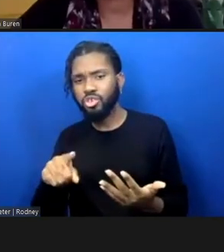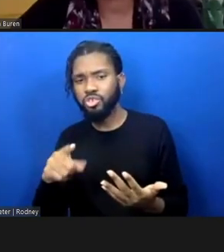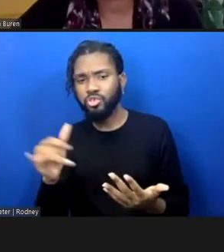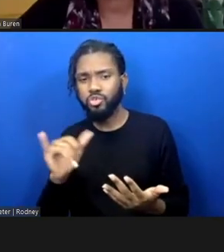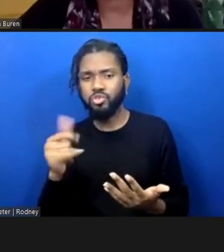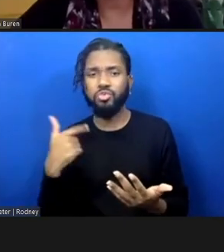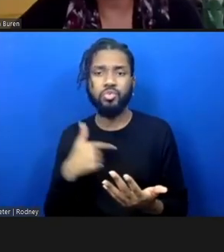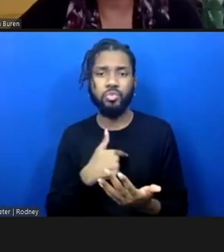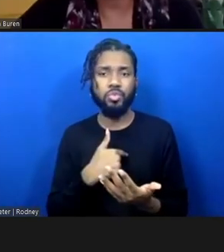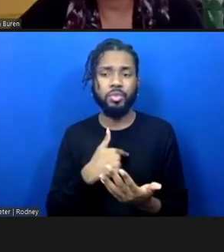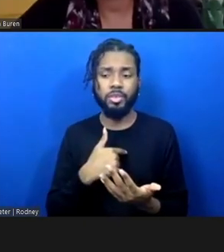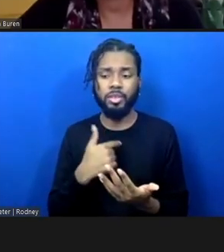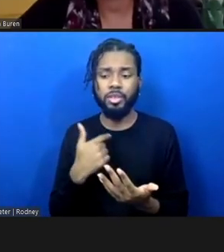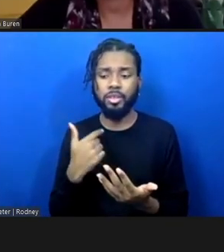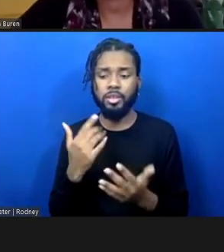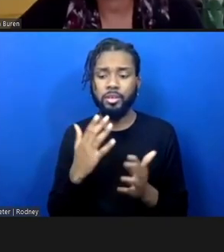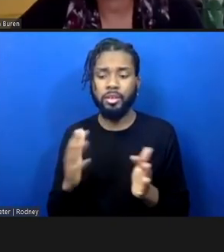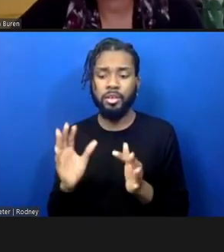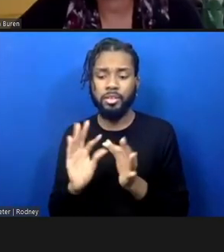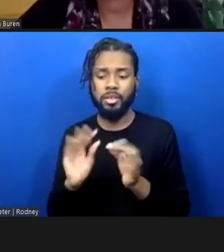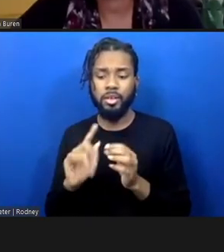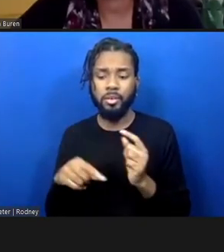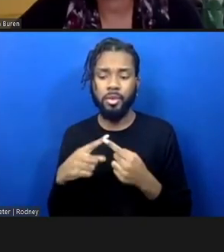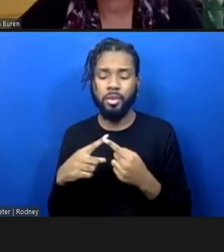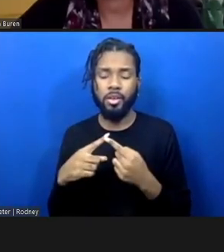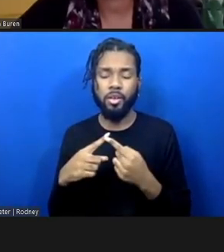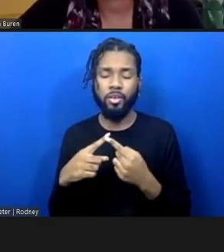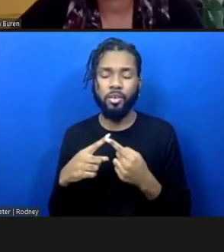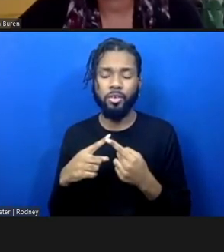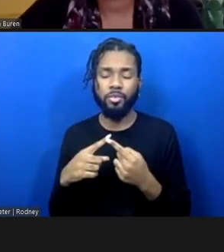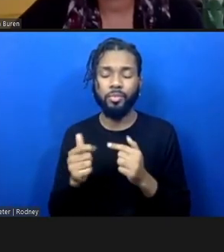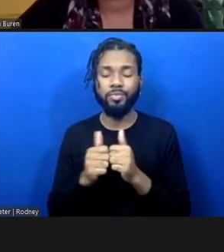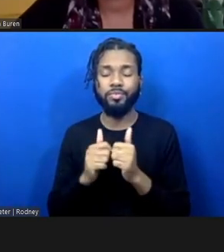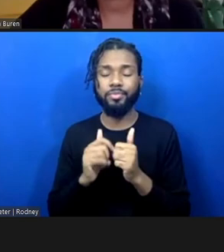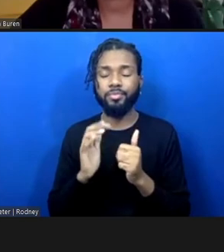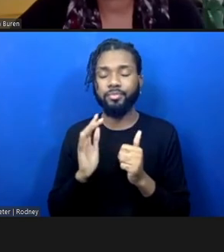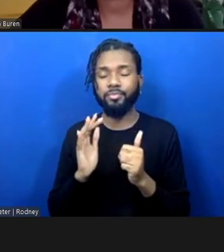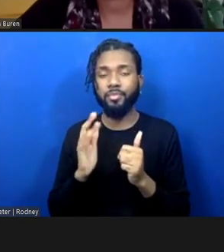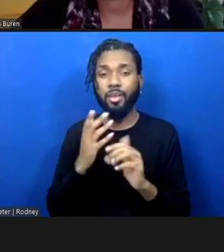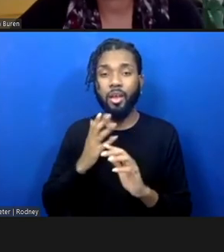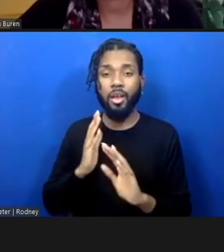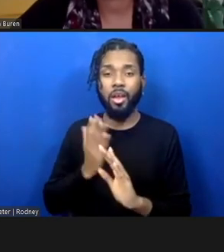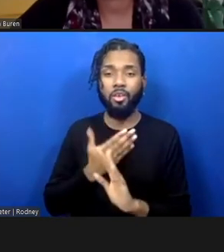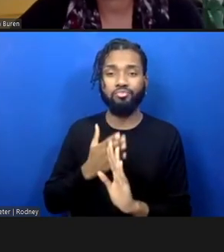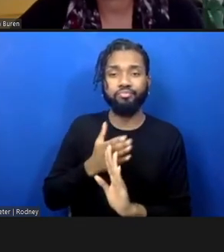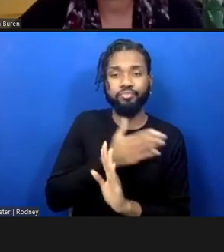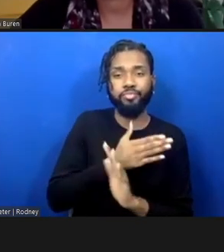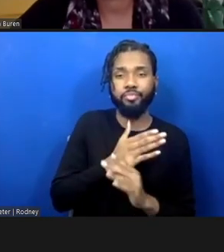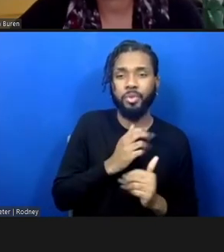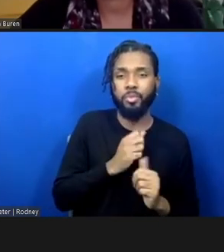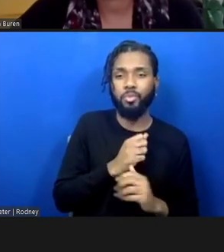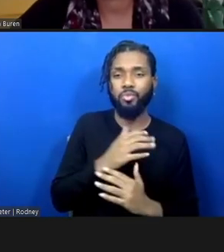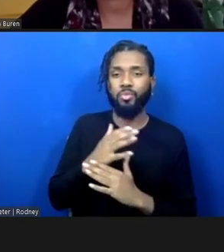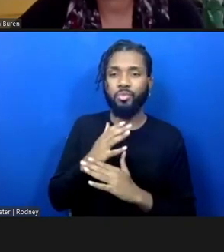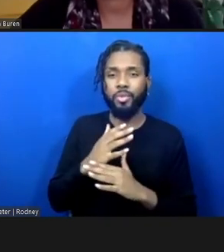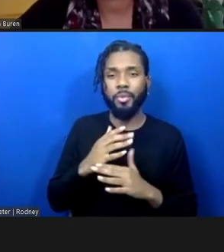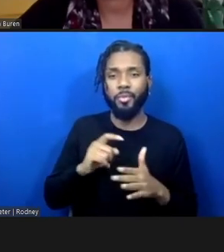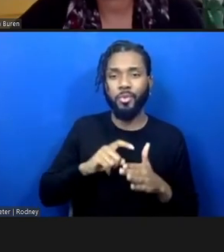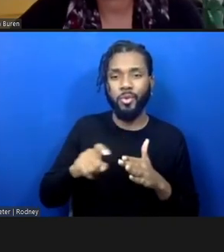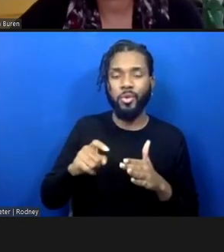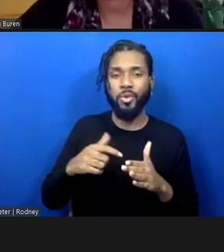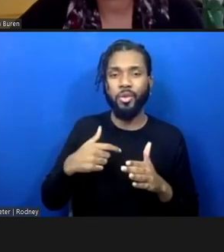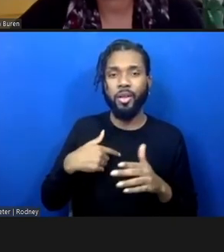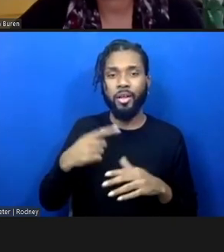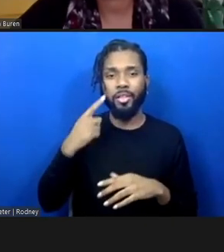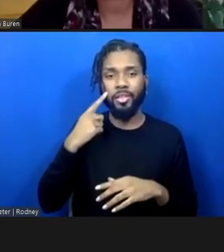We were talking, when we had our prep call, and I think this is Mariame Kaba,